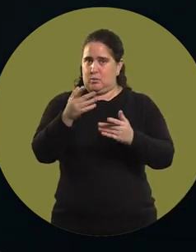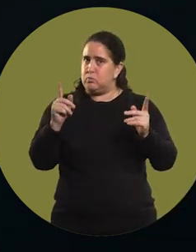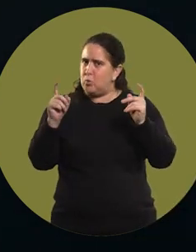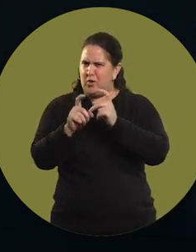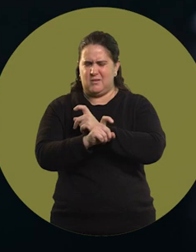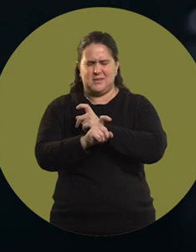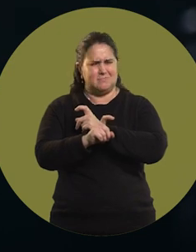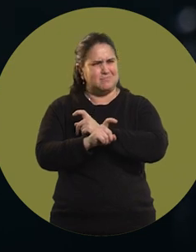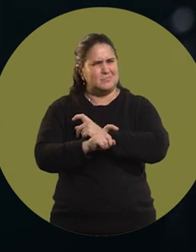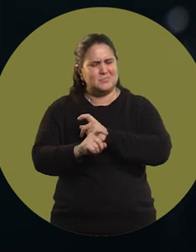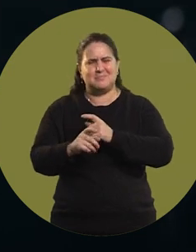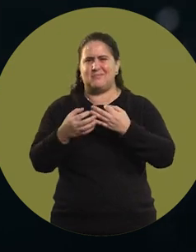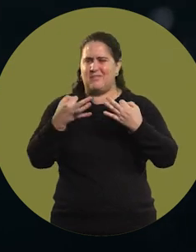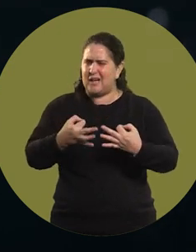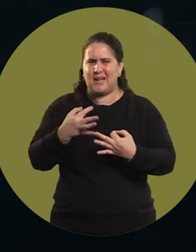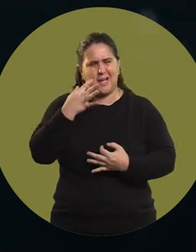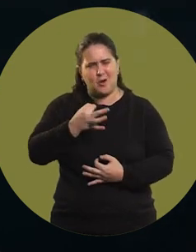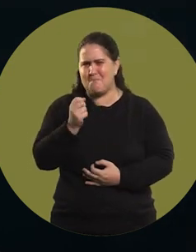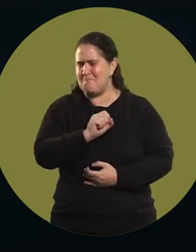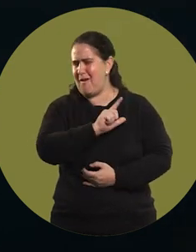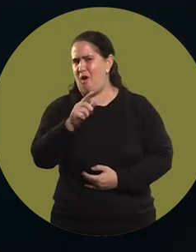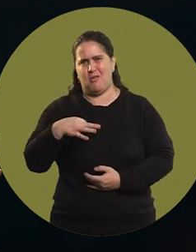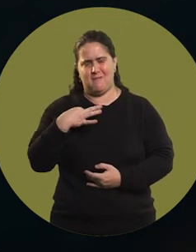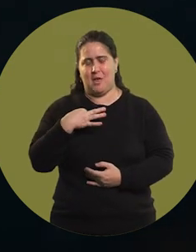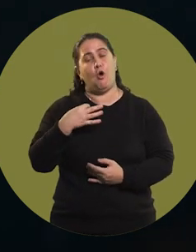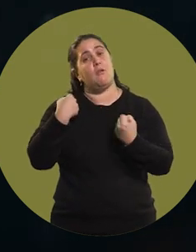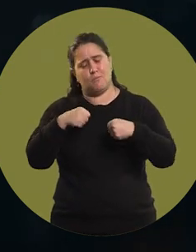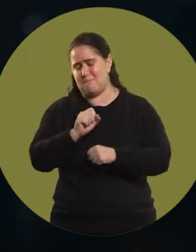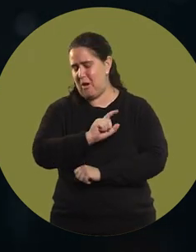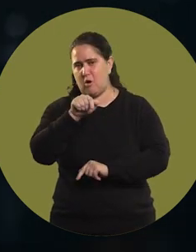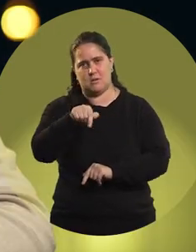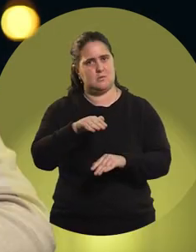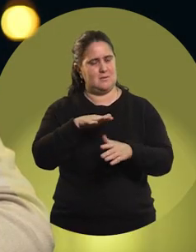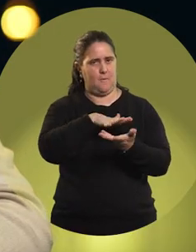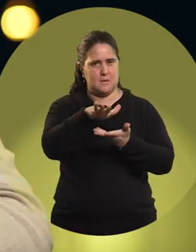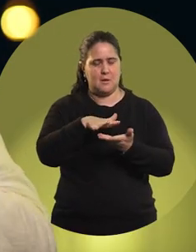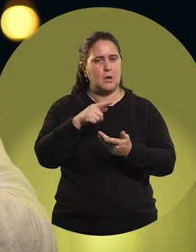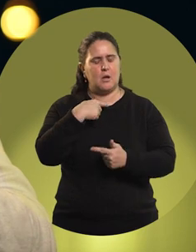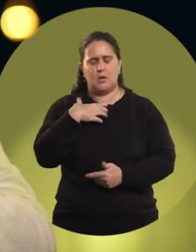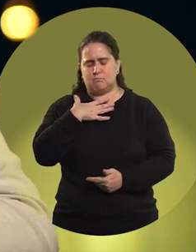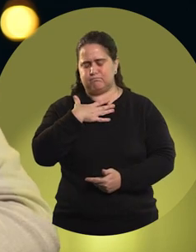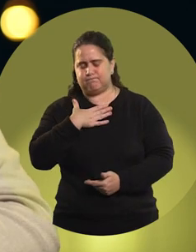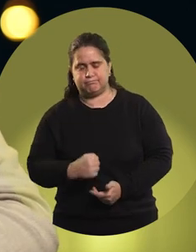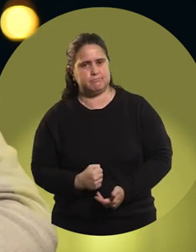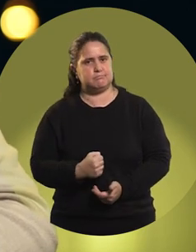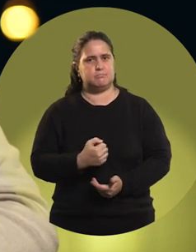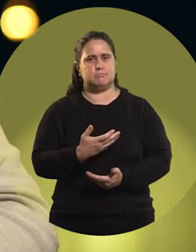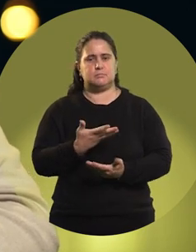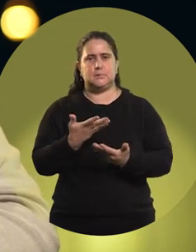moments, I think the hardest of my life or of my sports career because it made me fall into a depression.